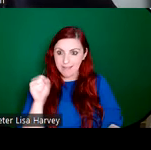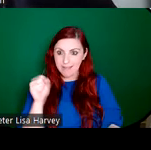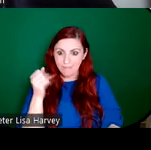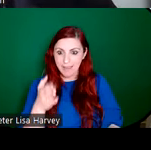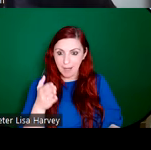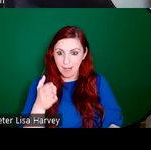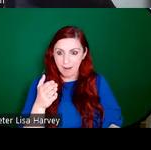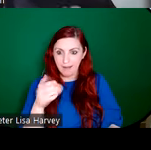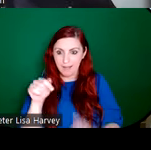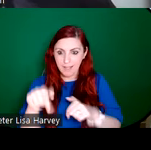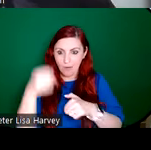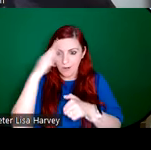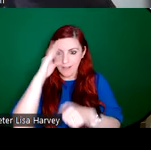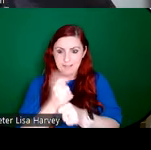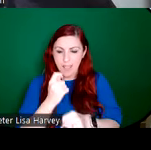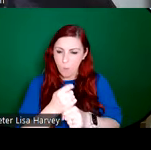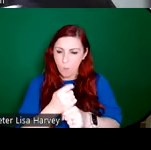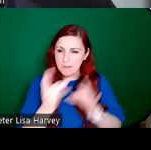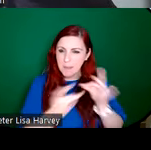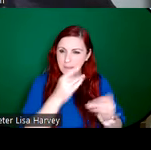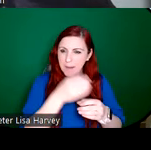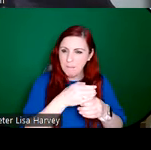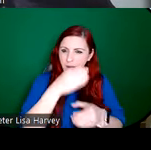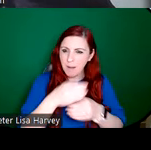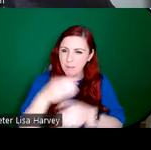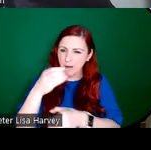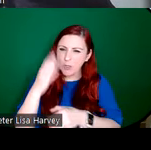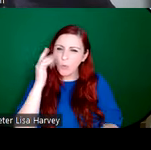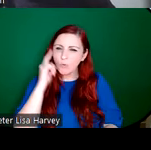at this time was bottle glass, this kind of green, brown or kind of dull white